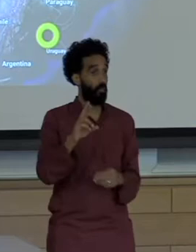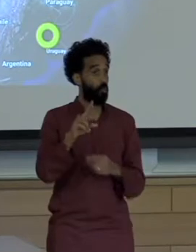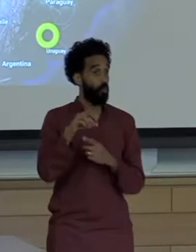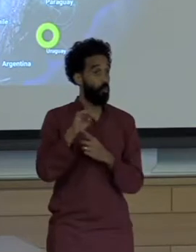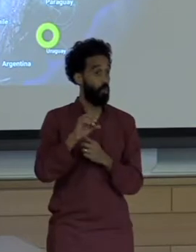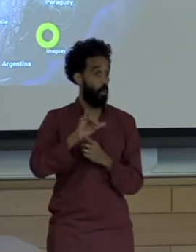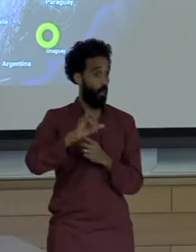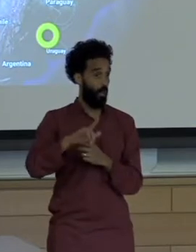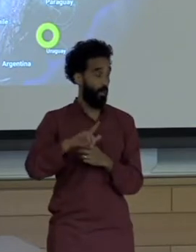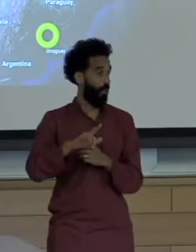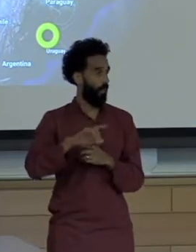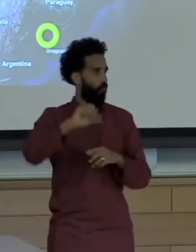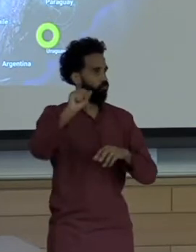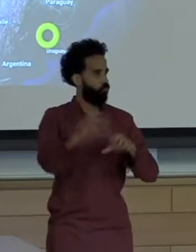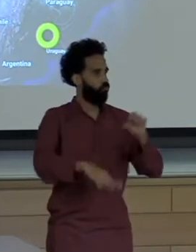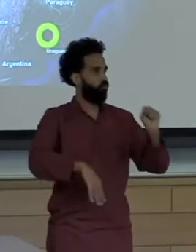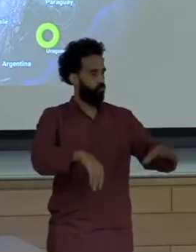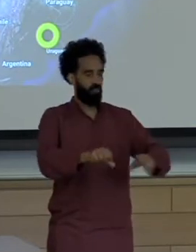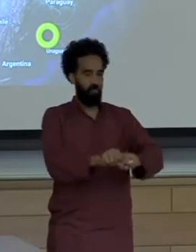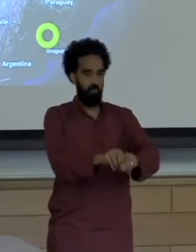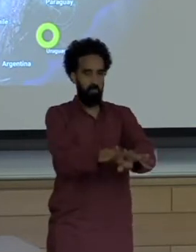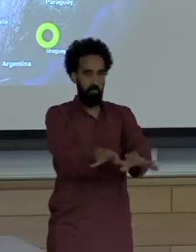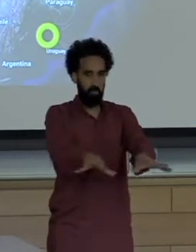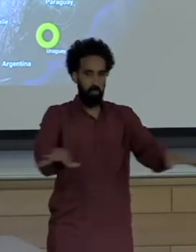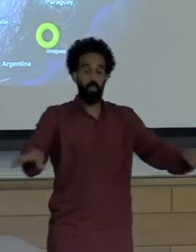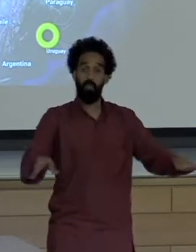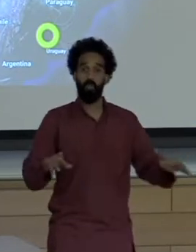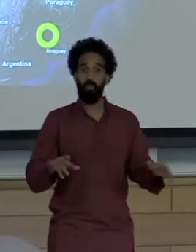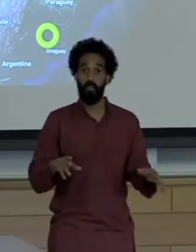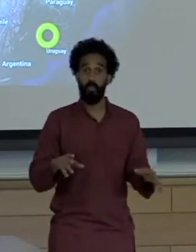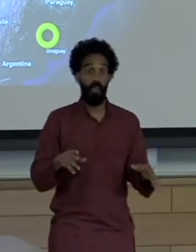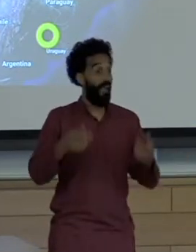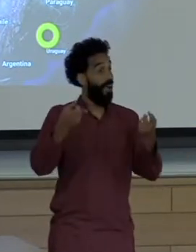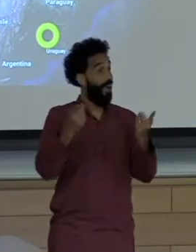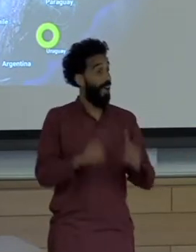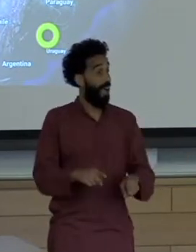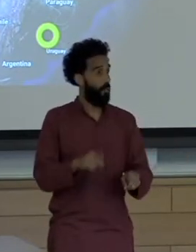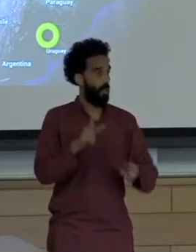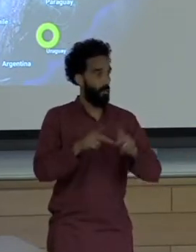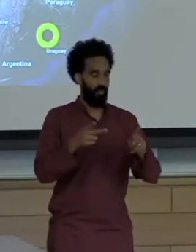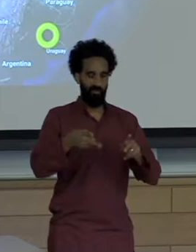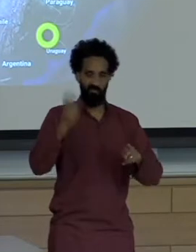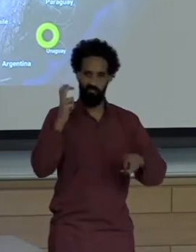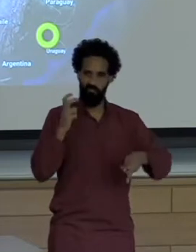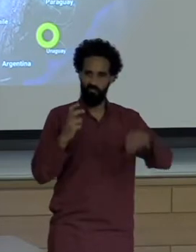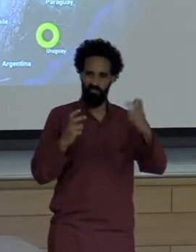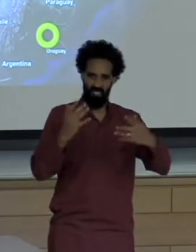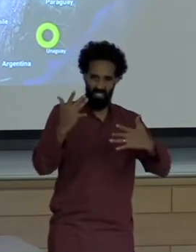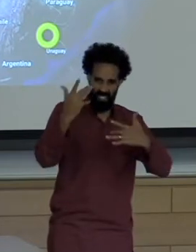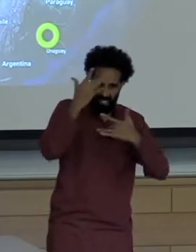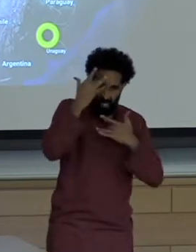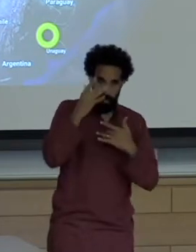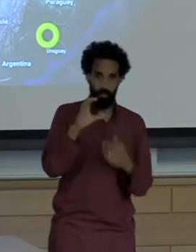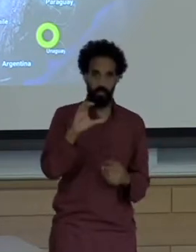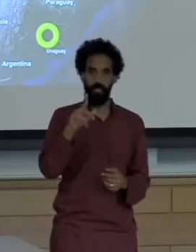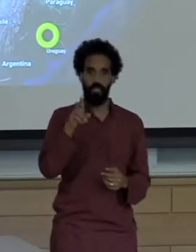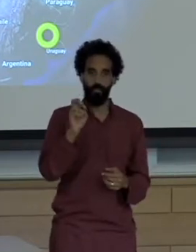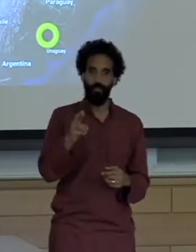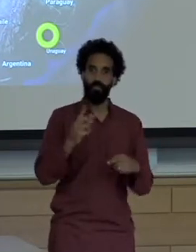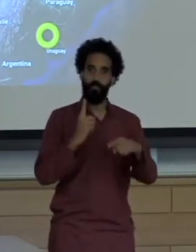that sparked an epidemic of cancer, birth defects and other illnesses among the indigenous people who had never before